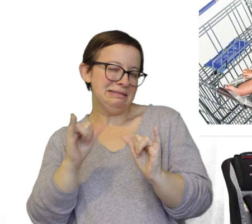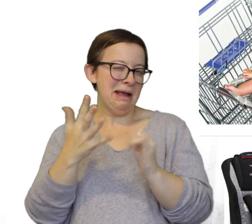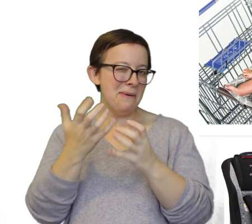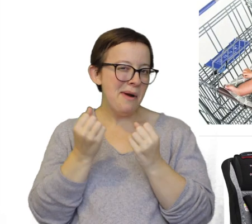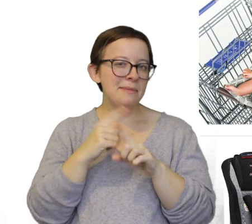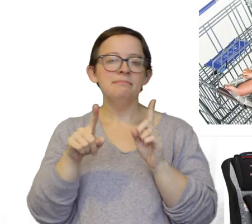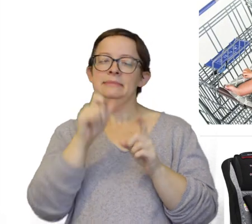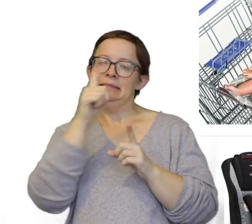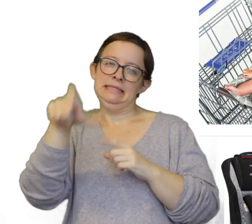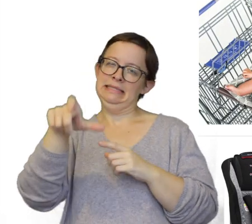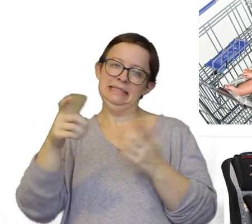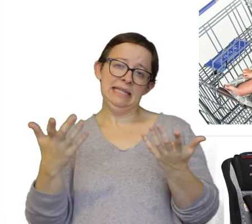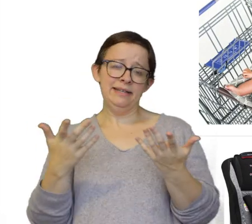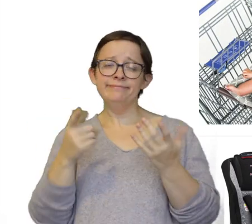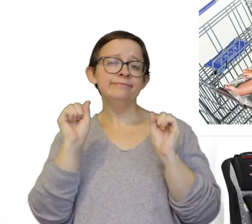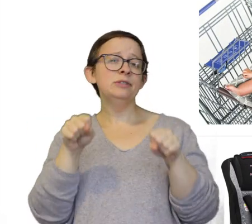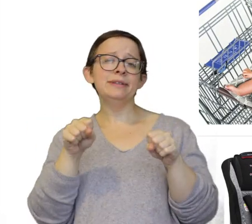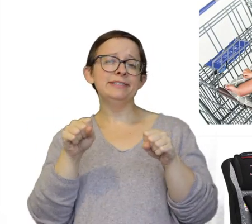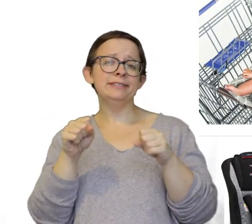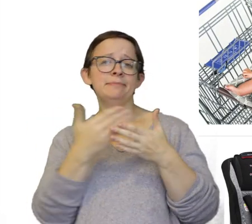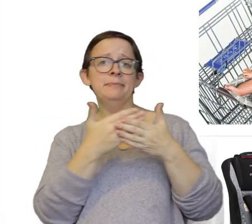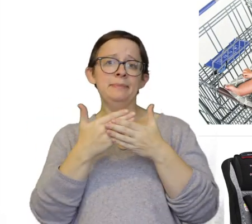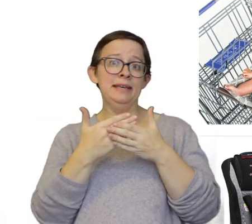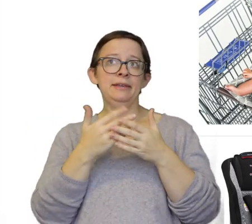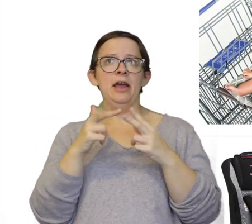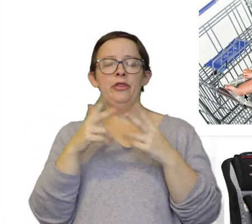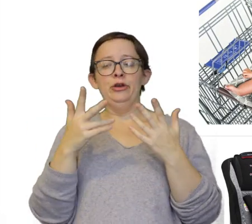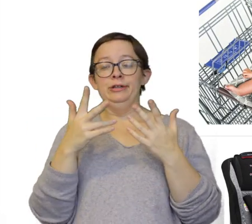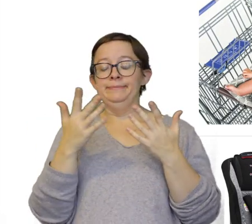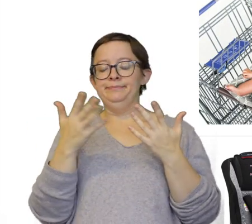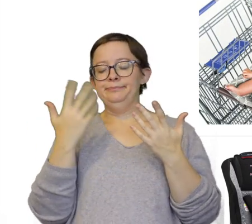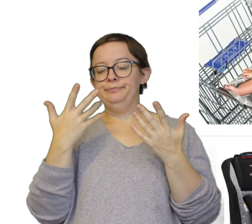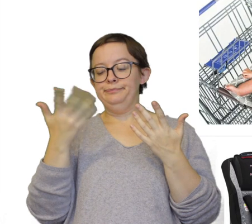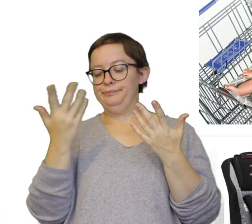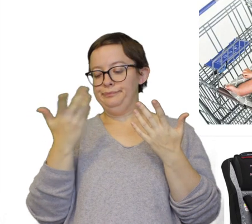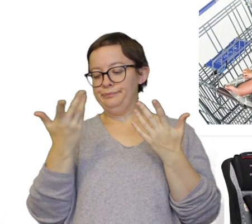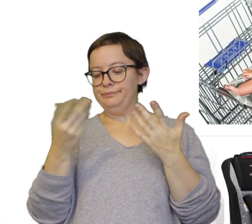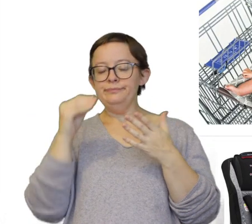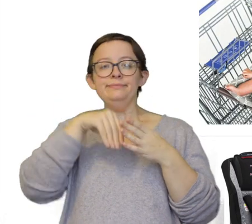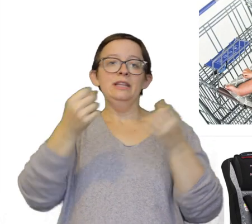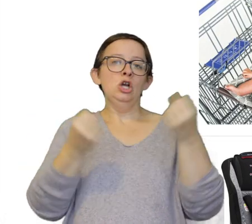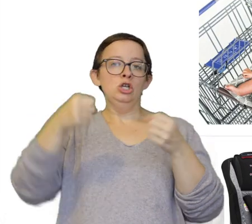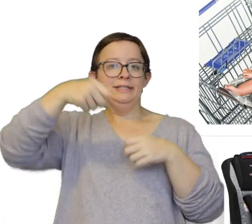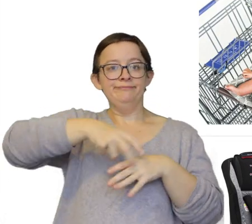But it is not a necessity. You can just put the baby either in their car seat